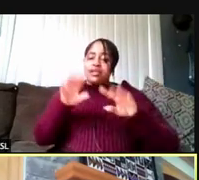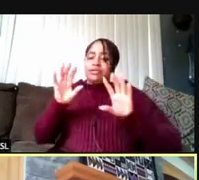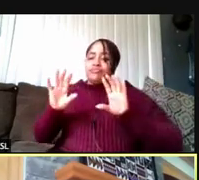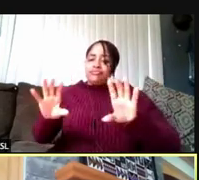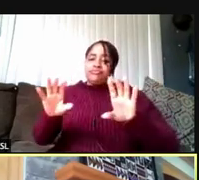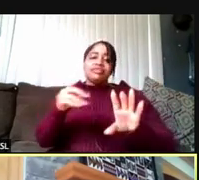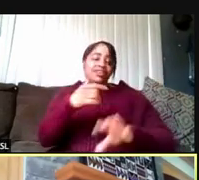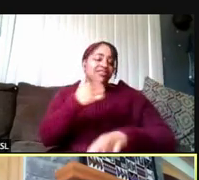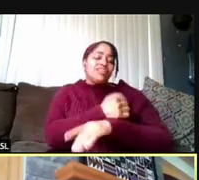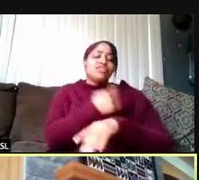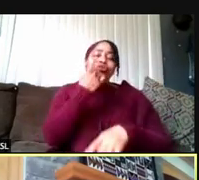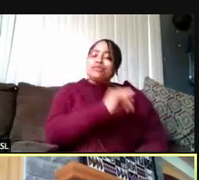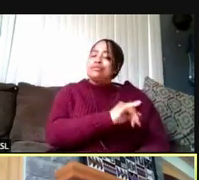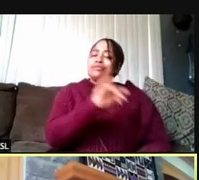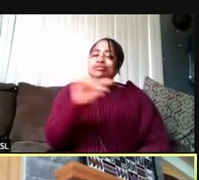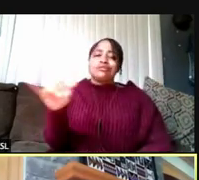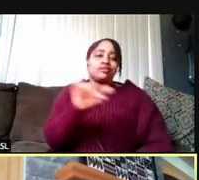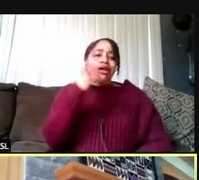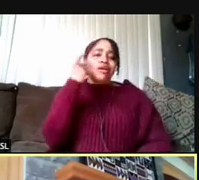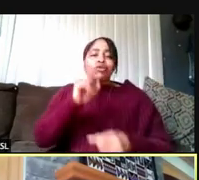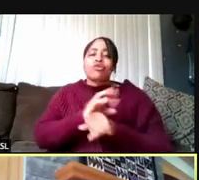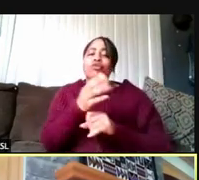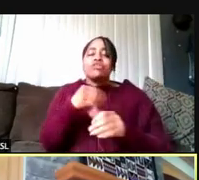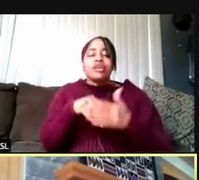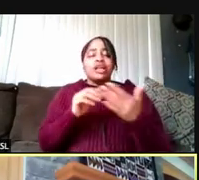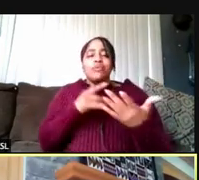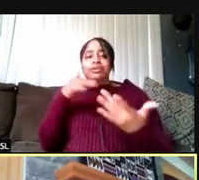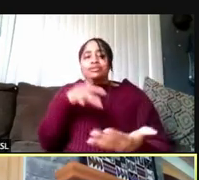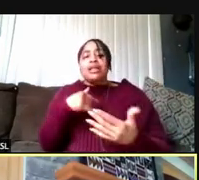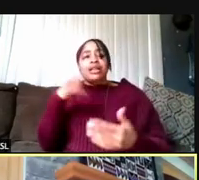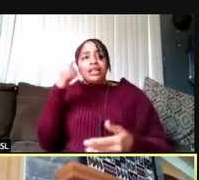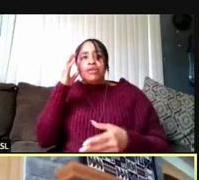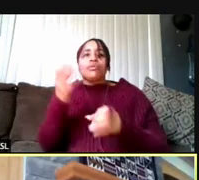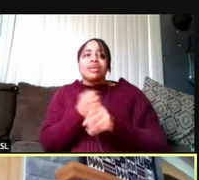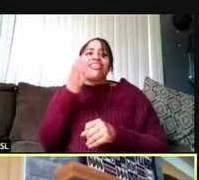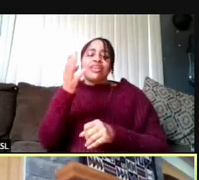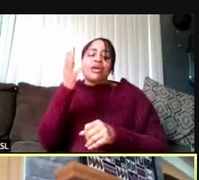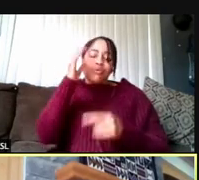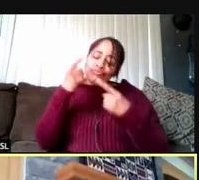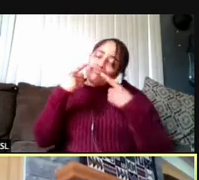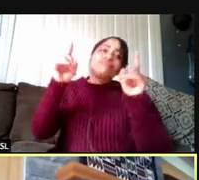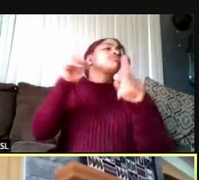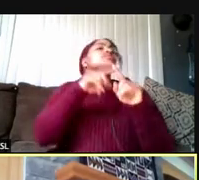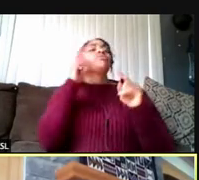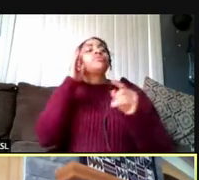for COVID in the studies, and so I do think we're gonna get there but it's gonna be a little bit bumpy between now and then.